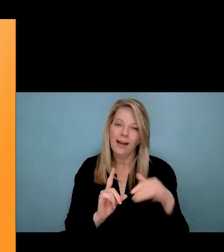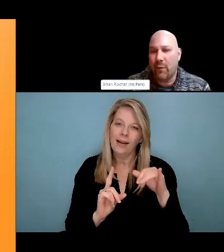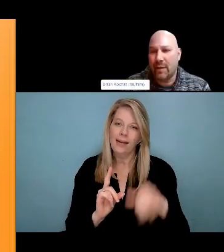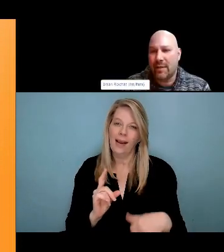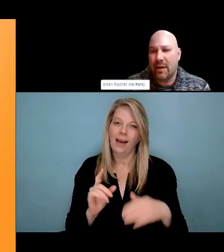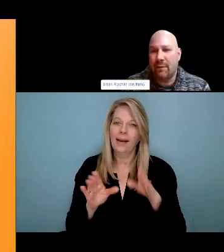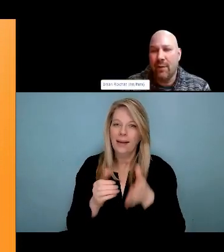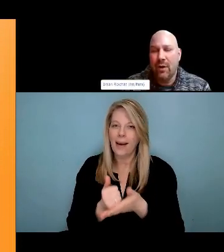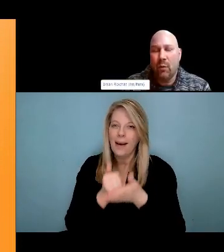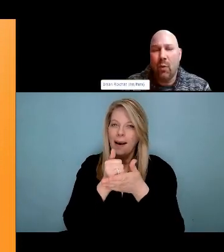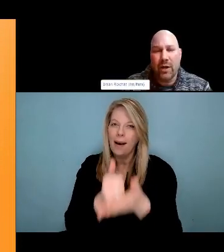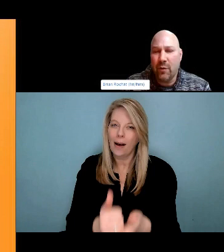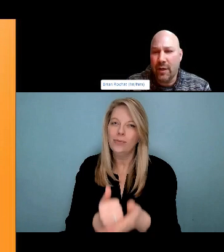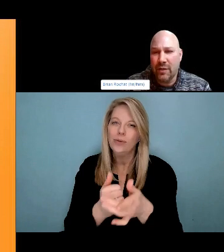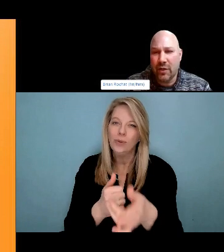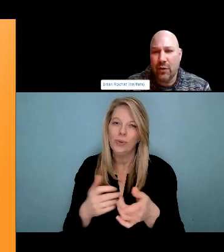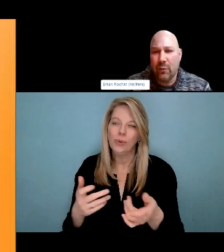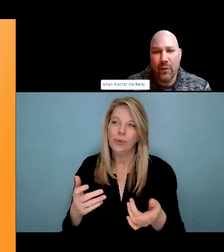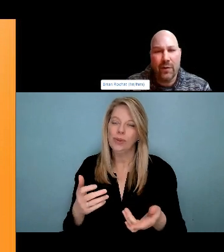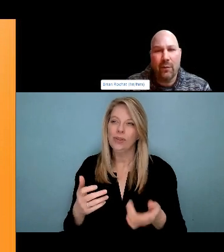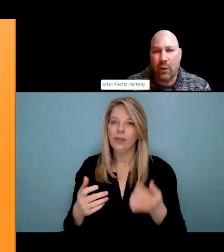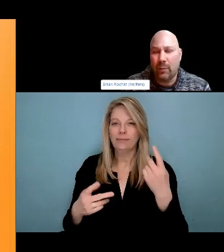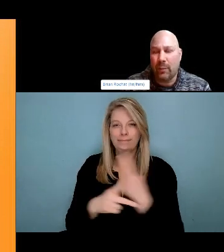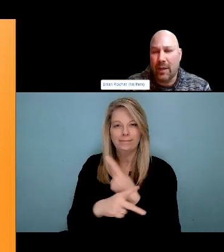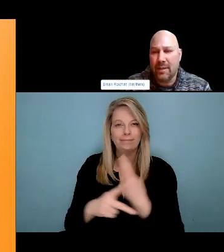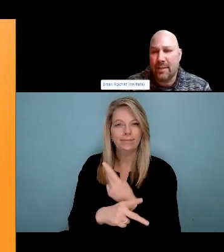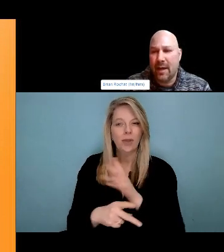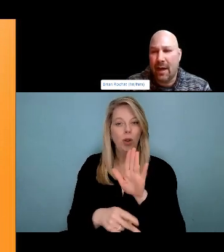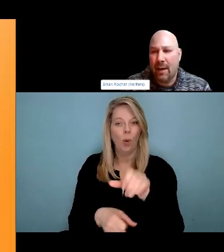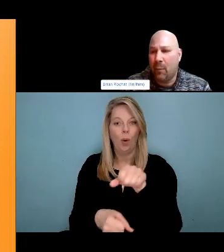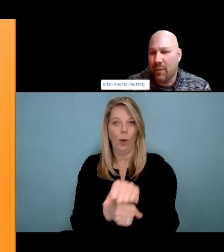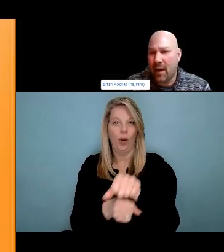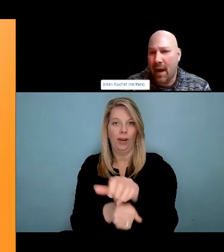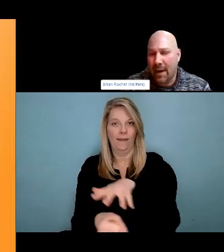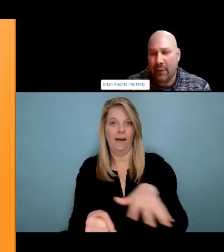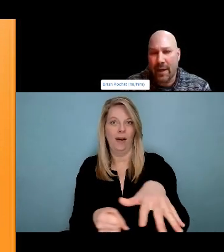And I really want to take a moment just to recognize, our Inuit relatives who are stewards